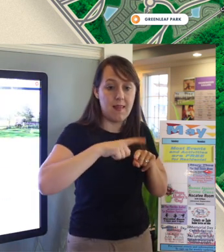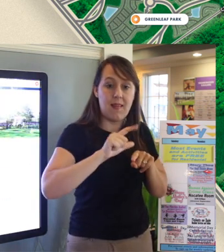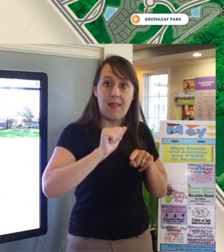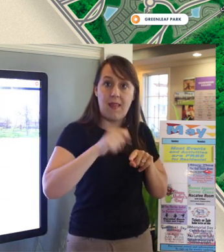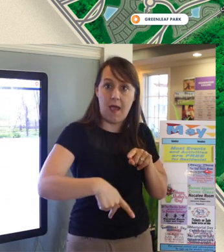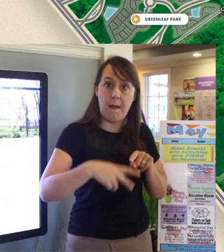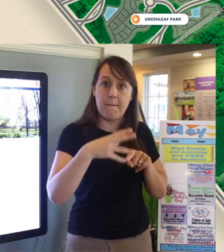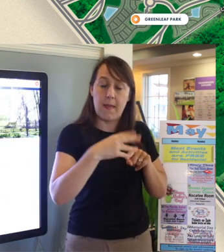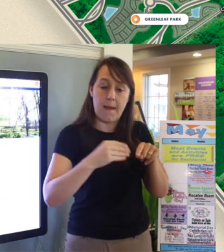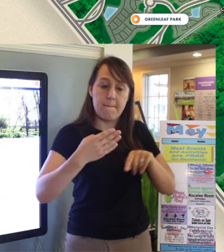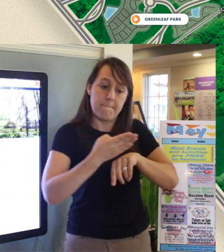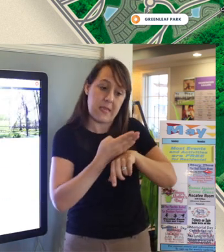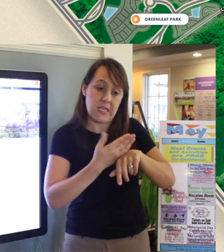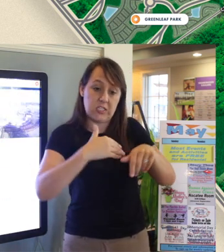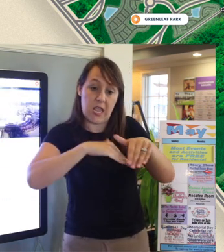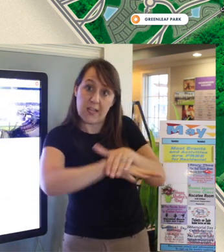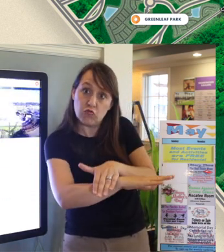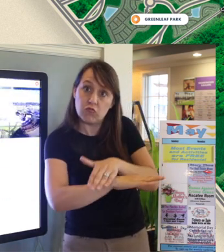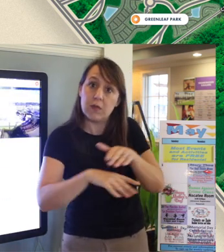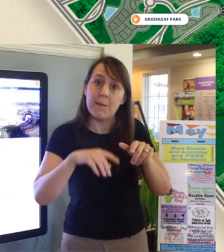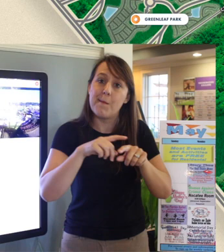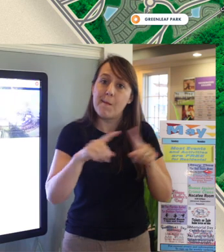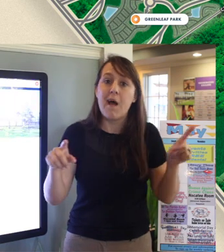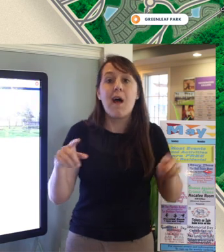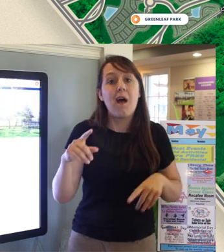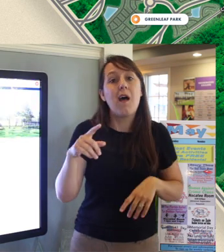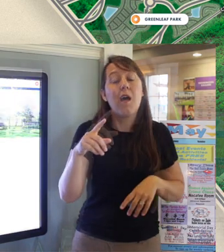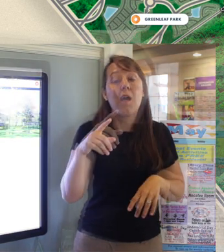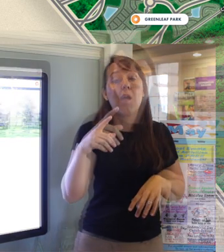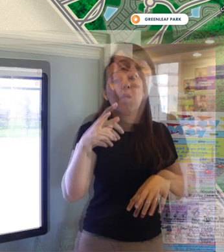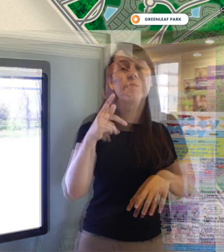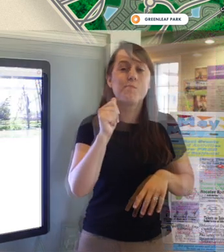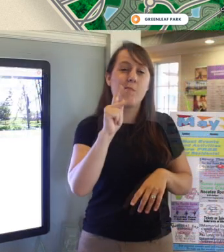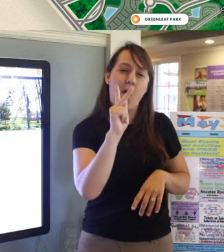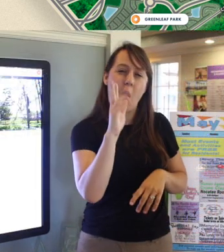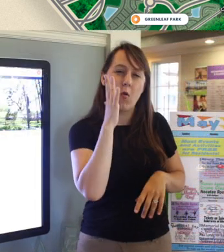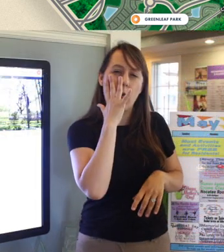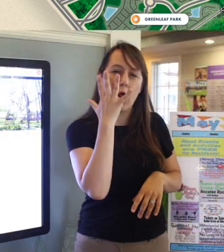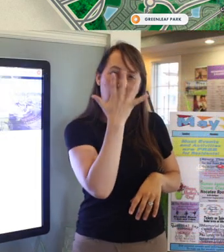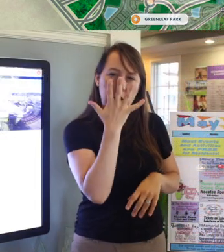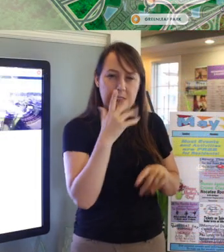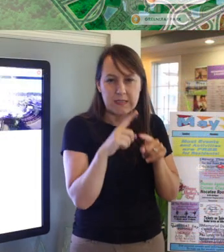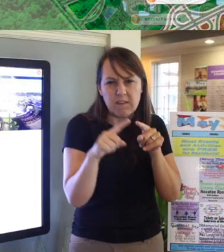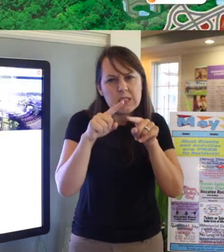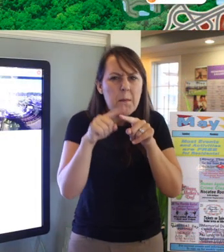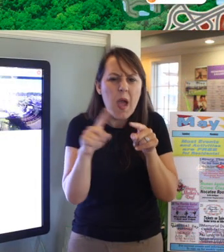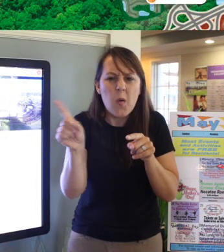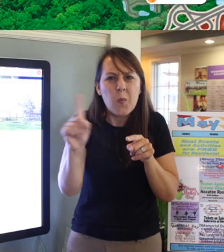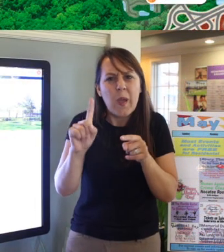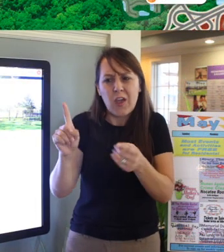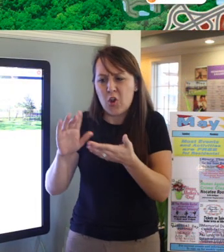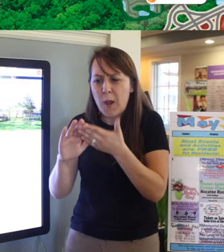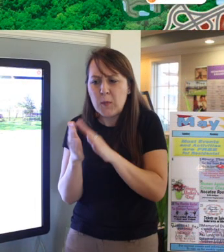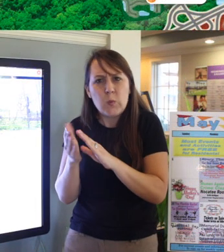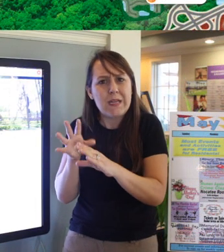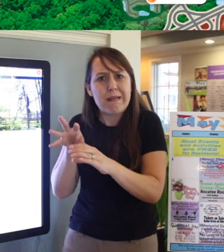but aesthetically the parks will look different depending on the location they're inserted in.